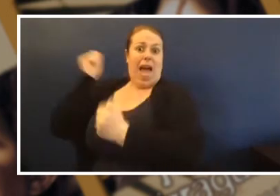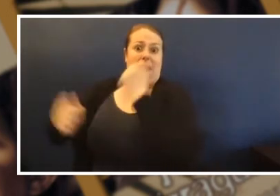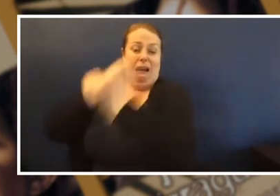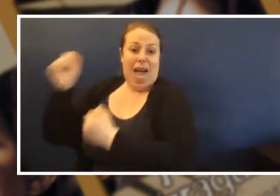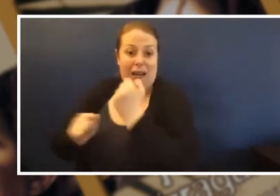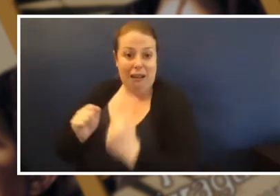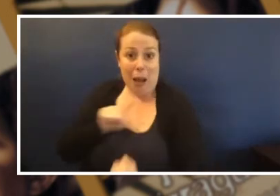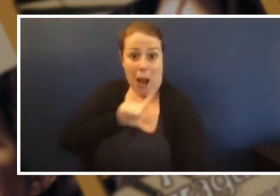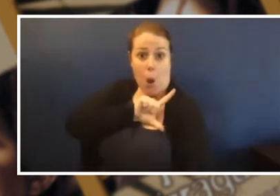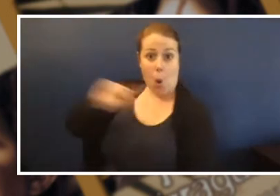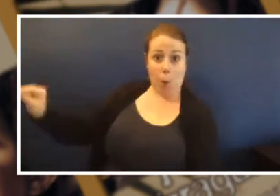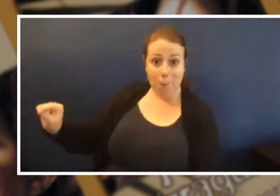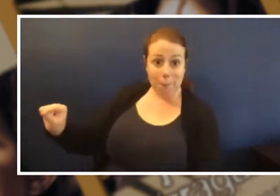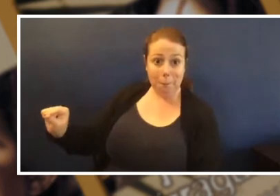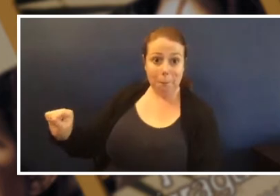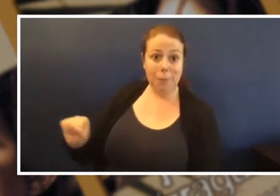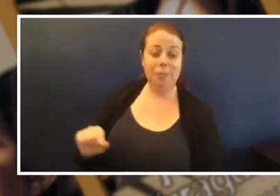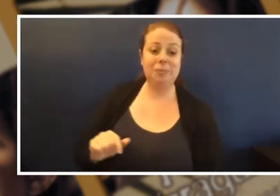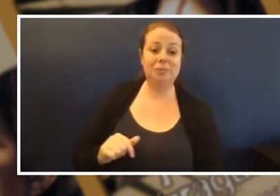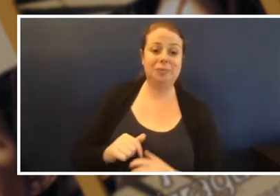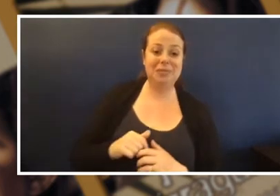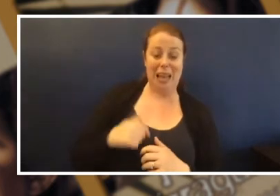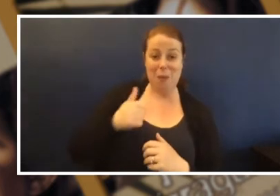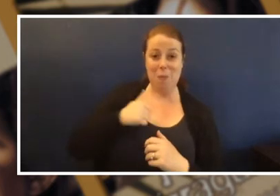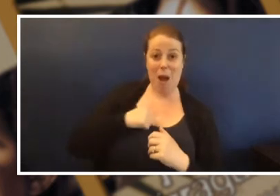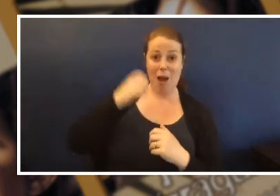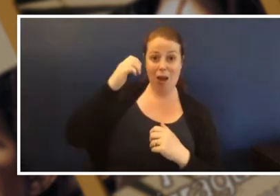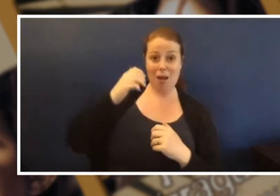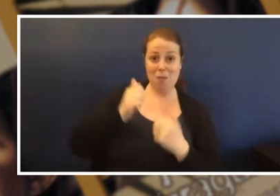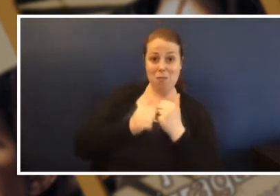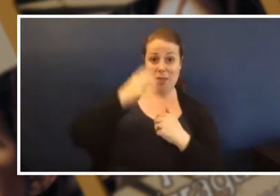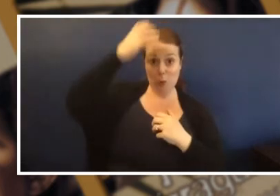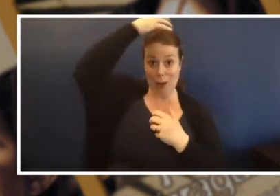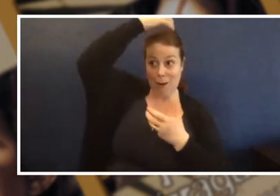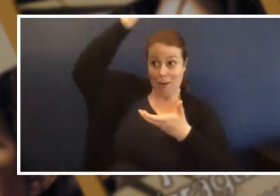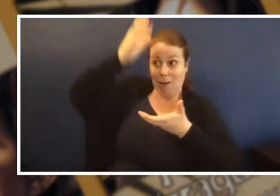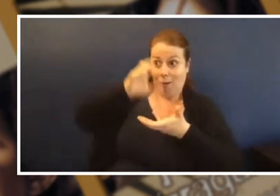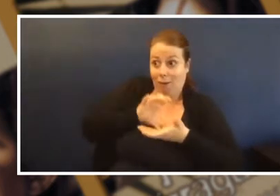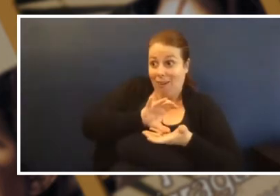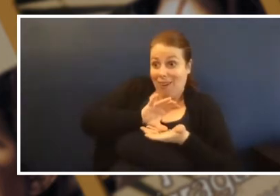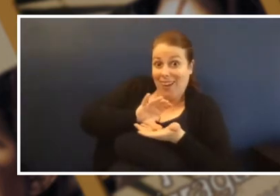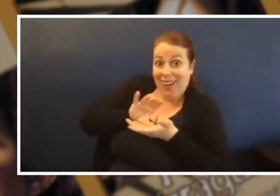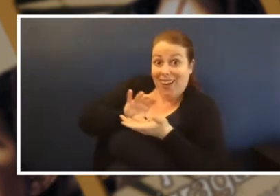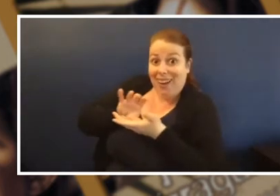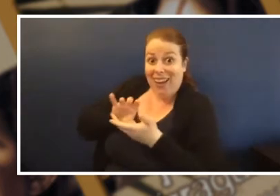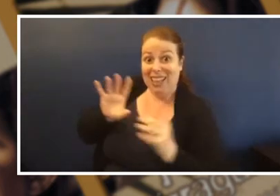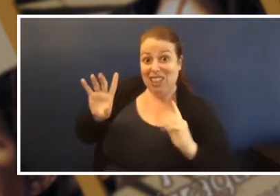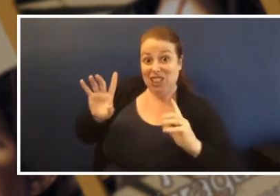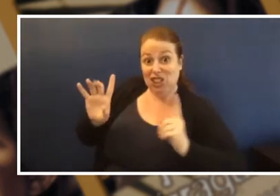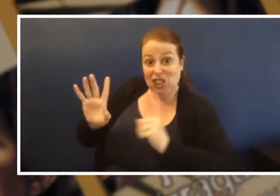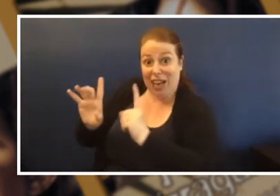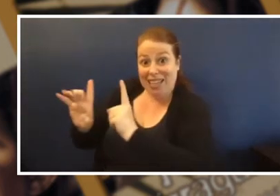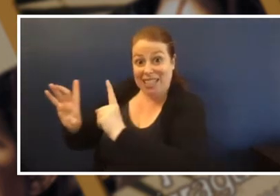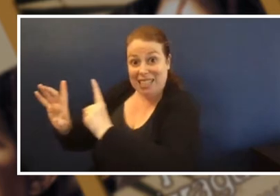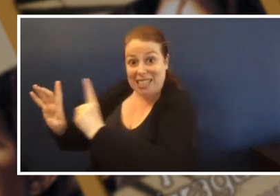and then he run along and have green leaves in the hat and he chased them all for like two days